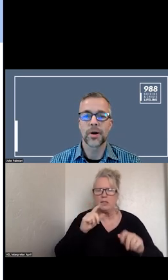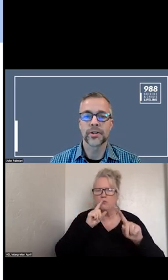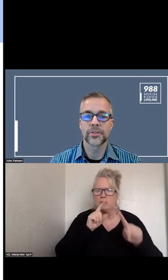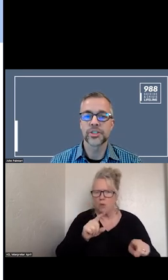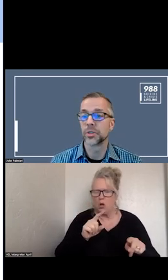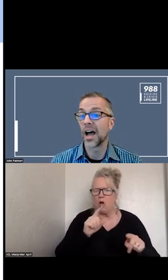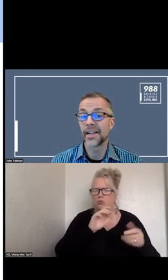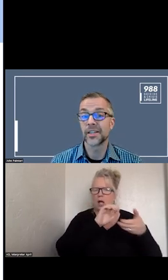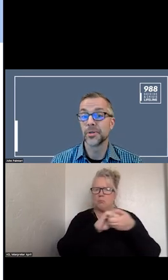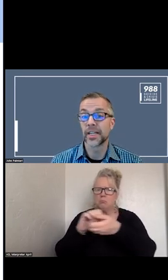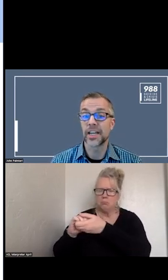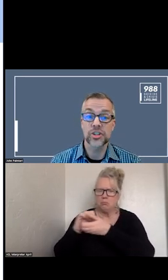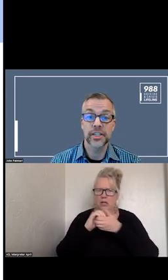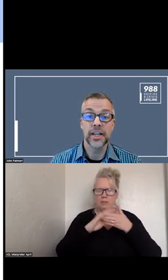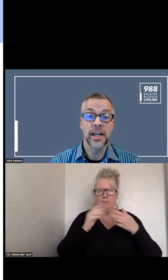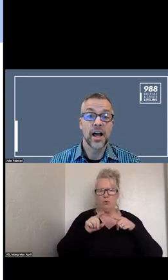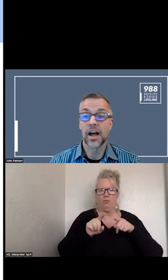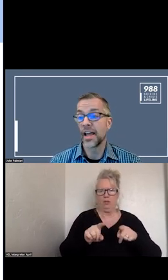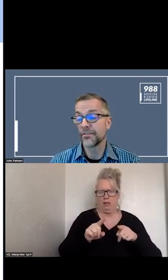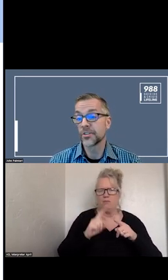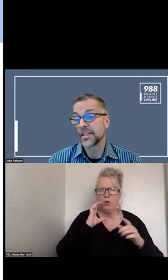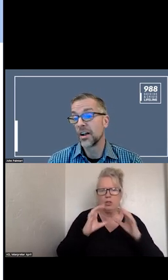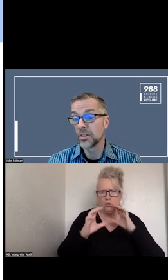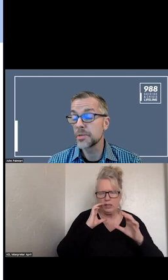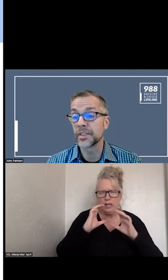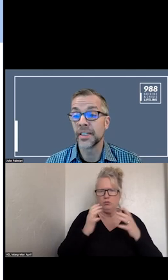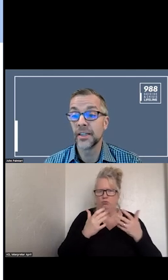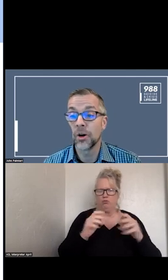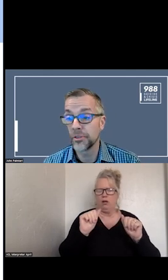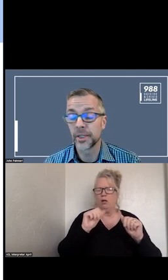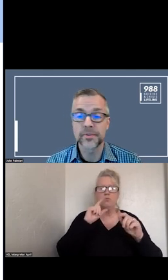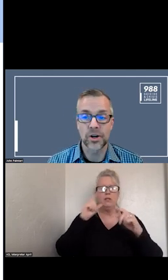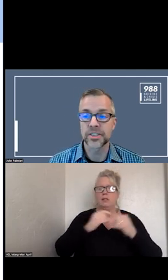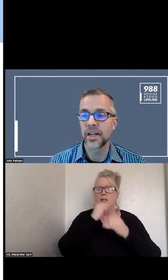OUR PARTNERS TO ALIGN COMMUNITY EFFORTS. HOPEFULLY WE HAVE TALKED A LOT